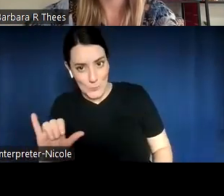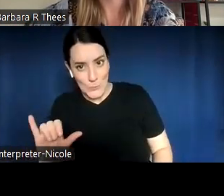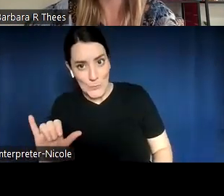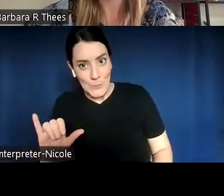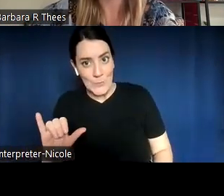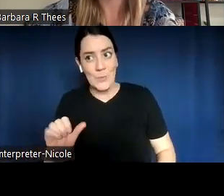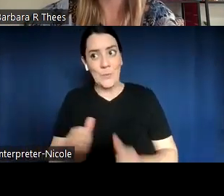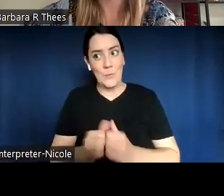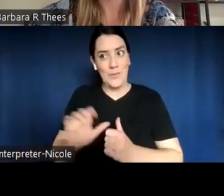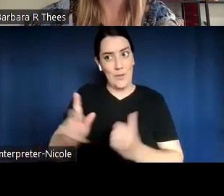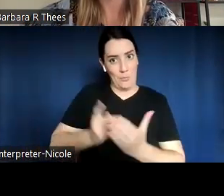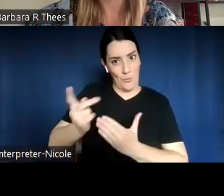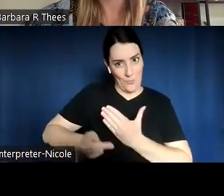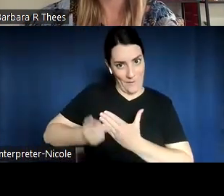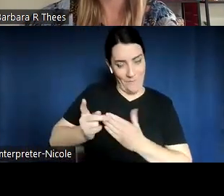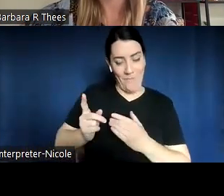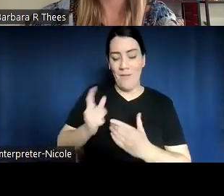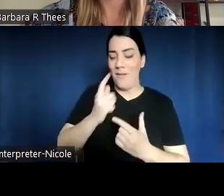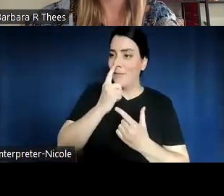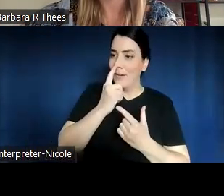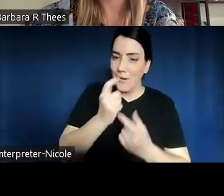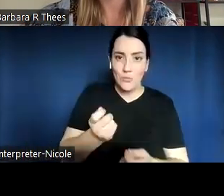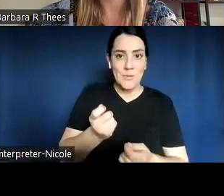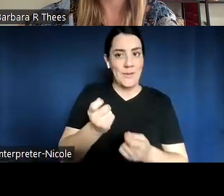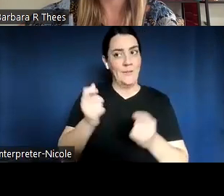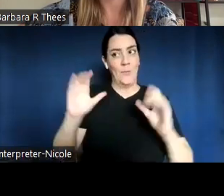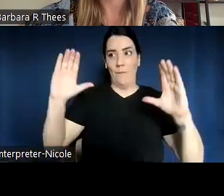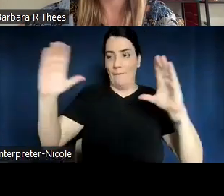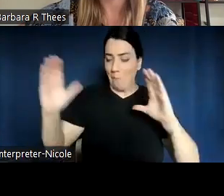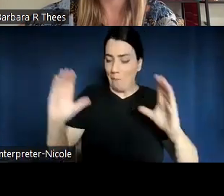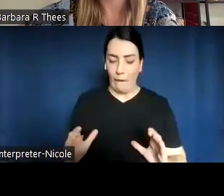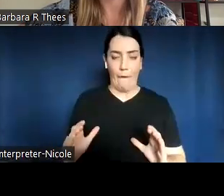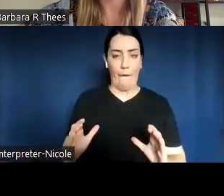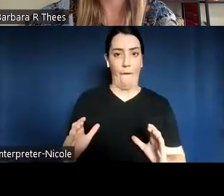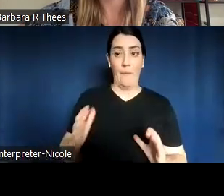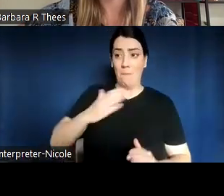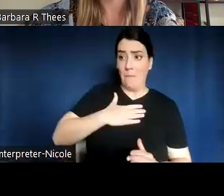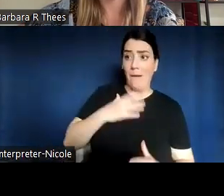program. And it was really just interesting to compare where we both were at and the different things